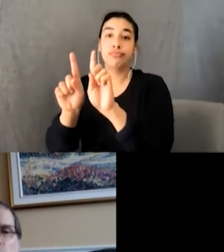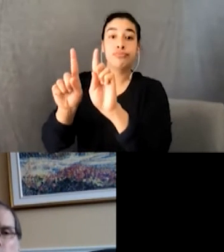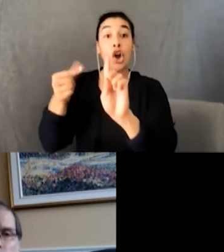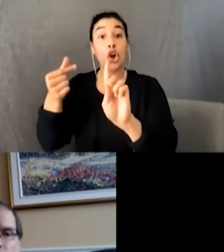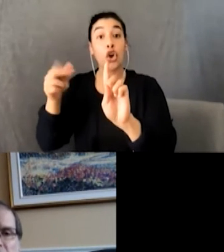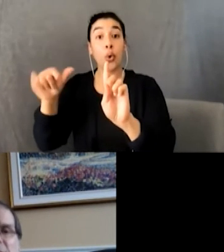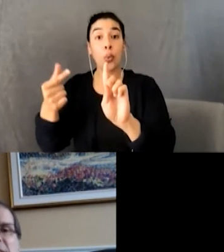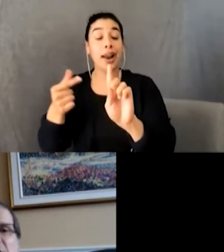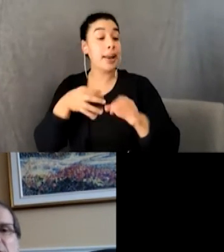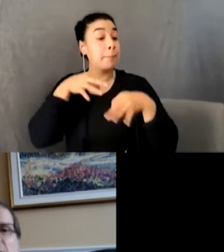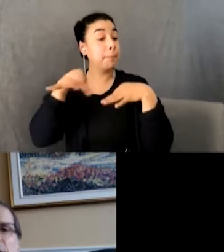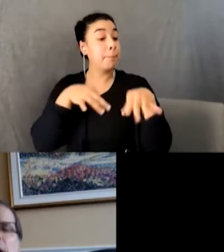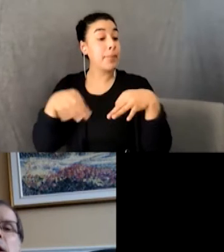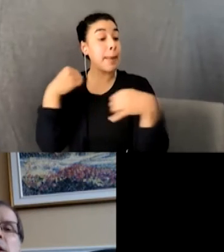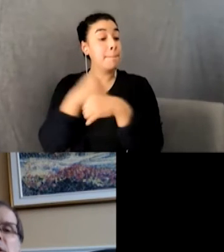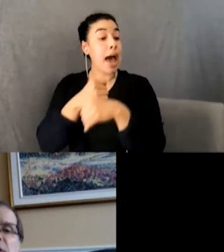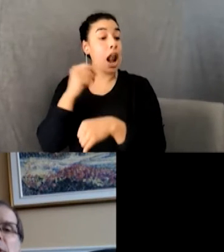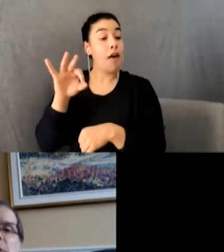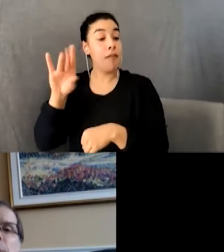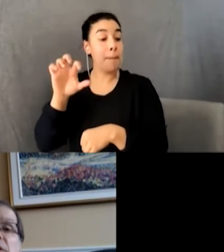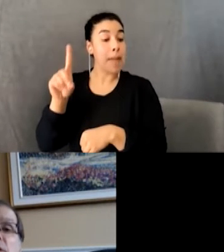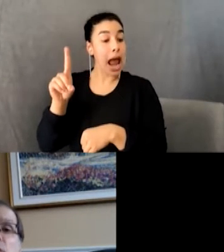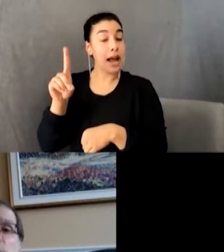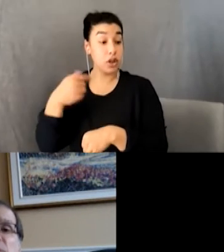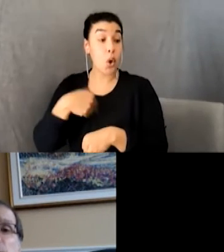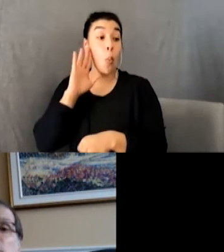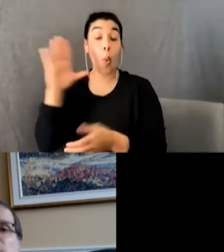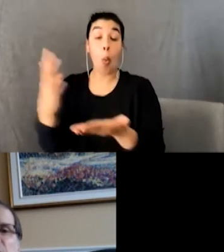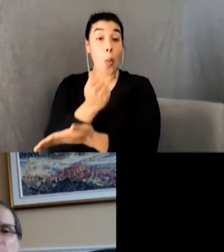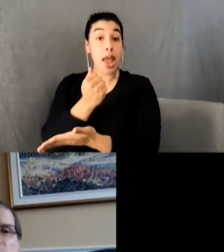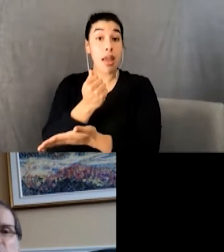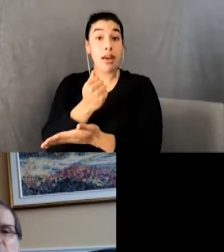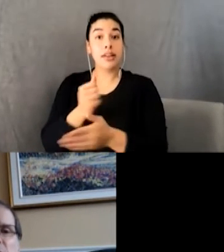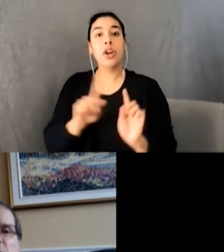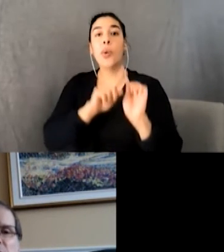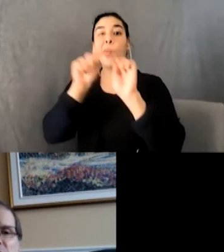“We’ll win,” he said. The sound of bass and drums boomed through the neighbourhood. “Sounds